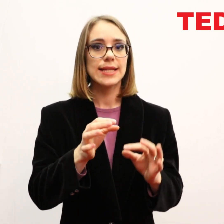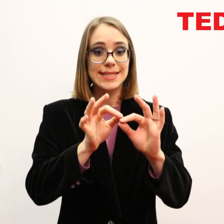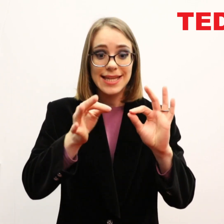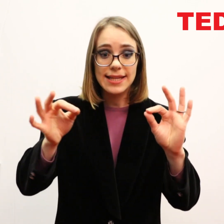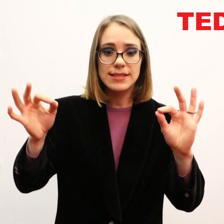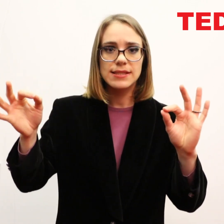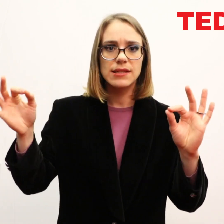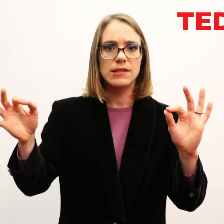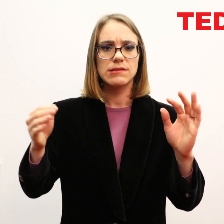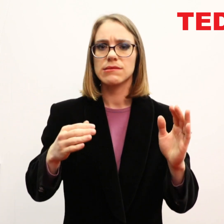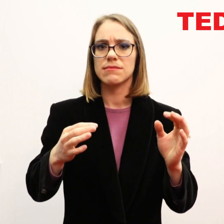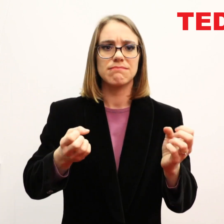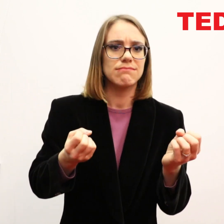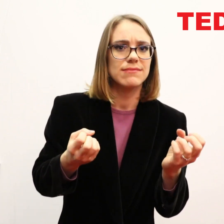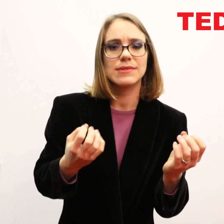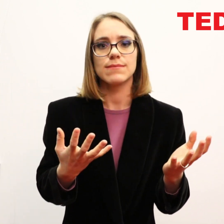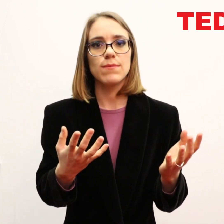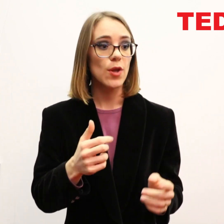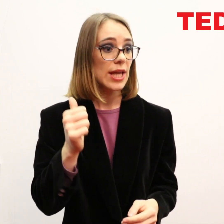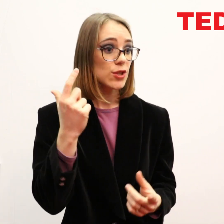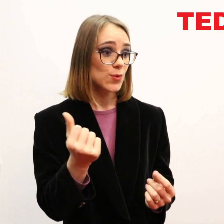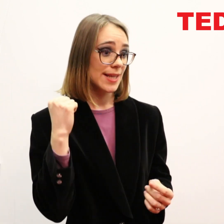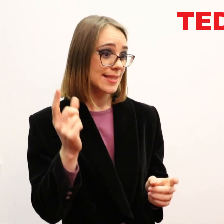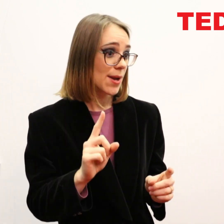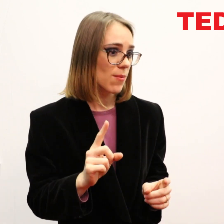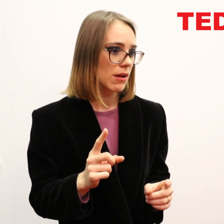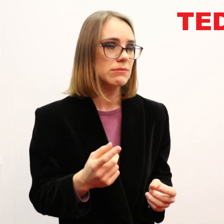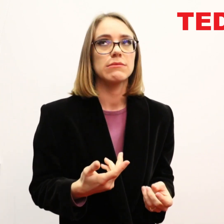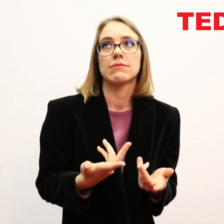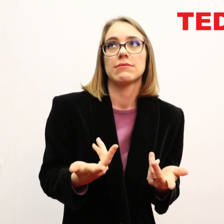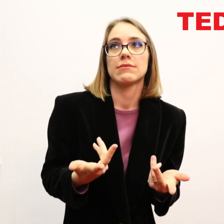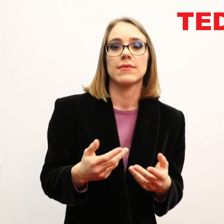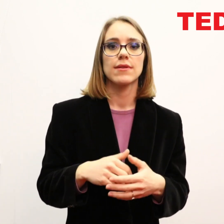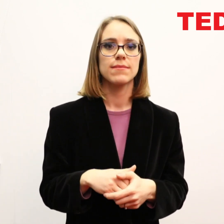Instead, they are unable to form sentences or tell you what they did yesterday.